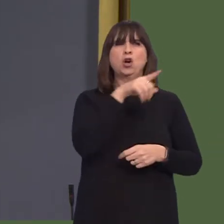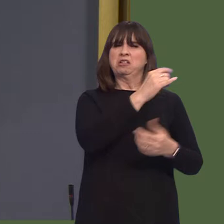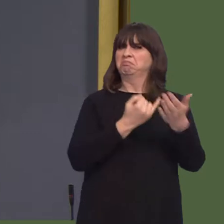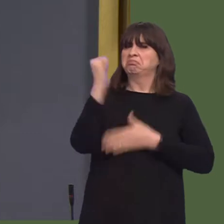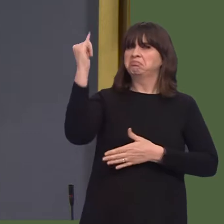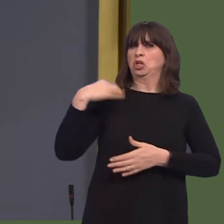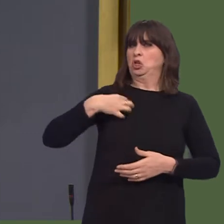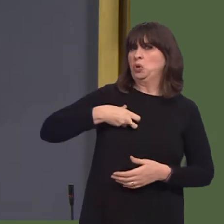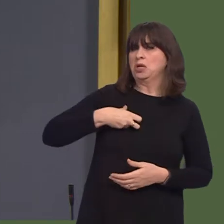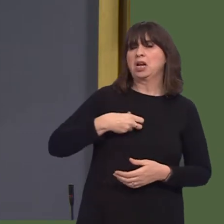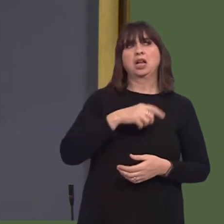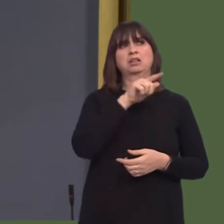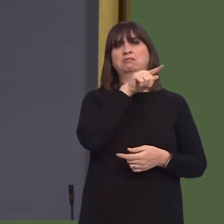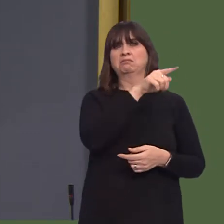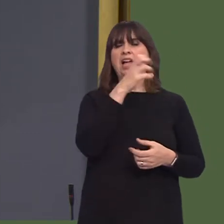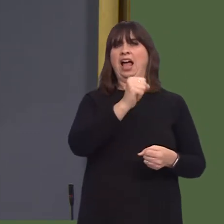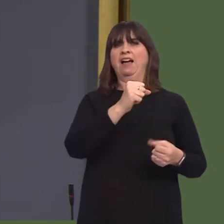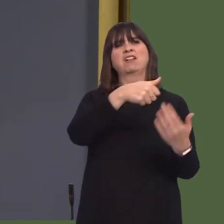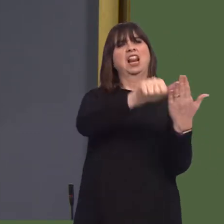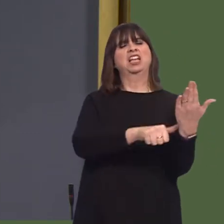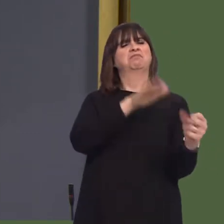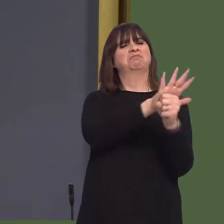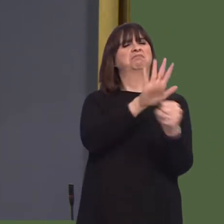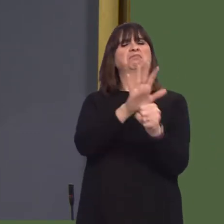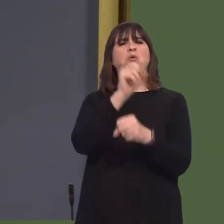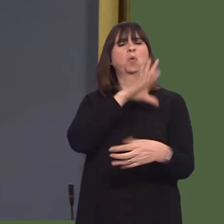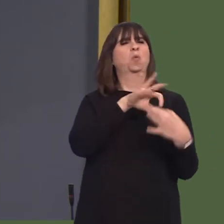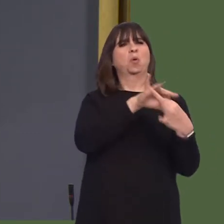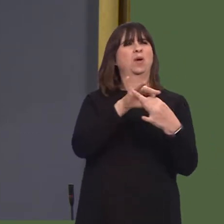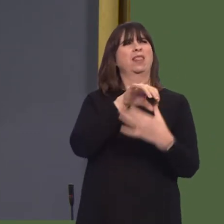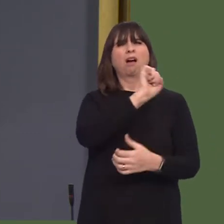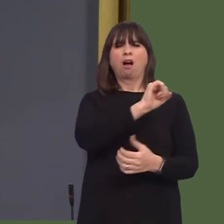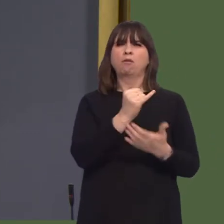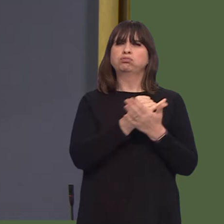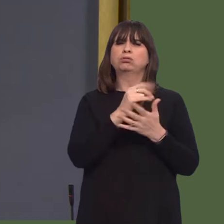But that, nevertheless, was our preferred option. We were stopped from doing it. He asked the question about Abellio.